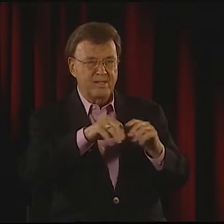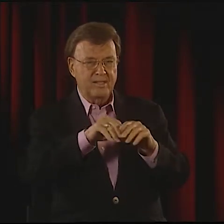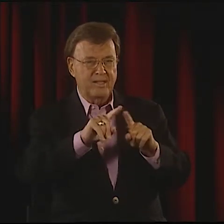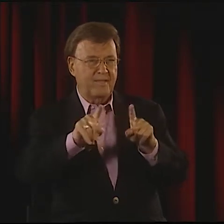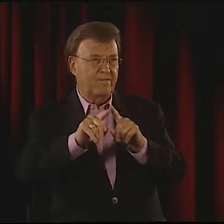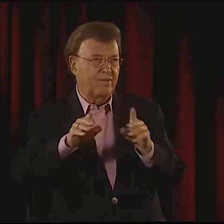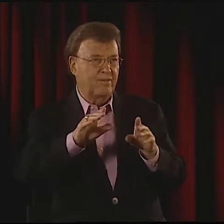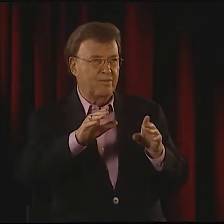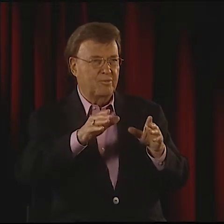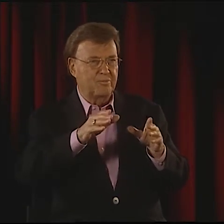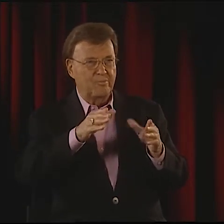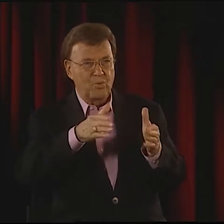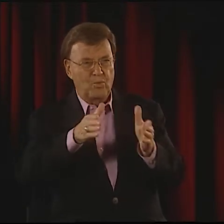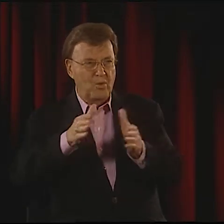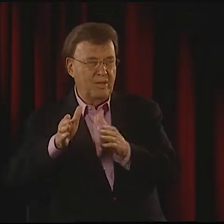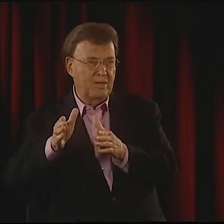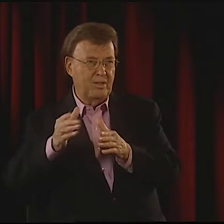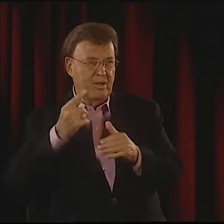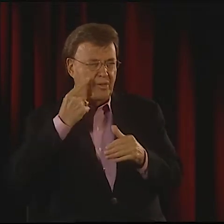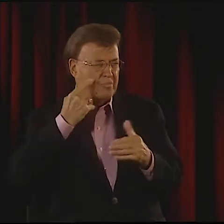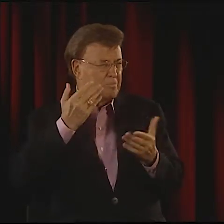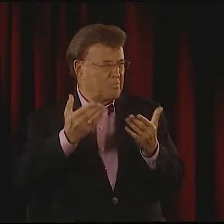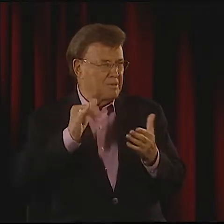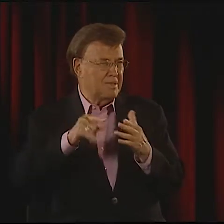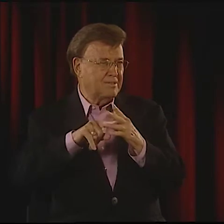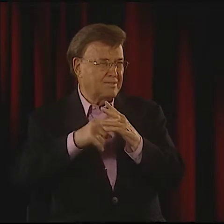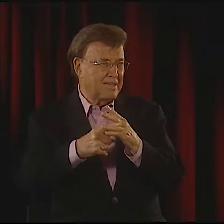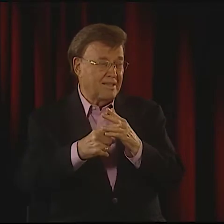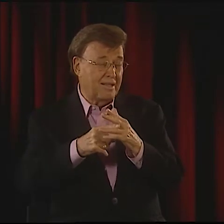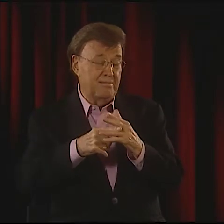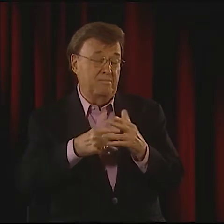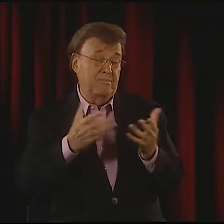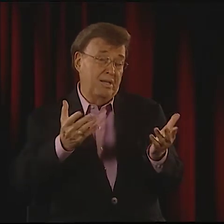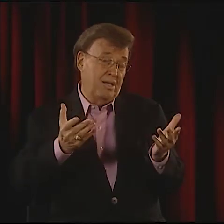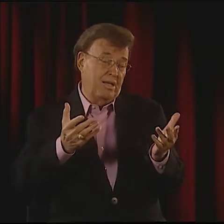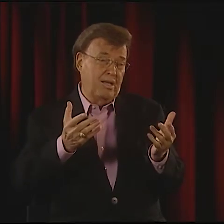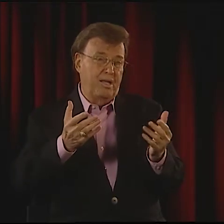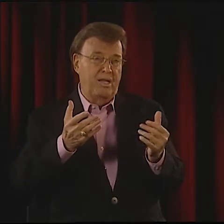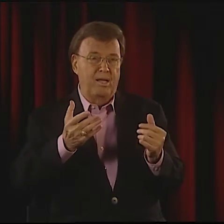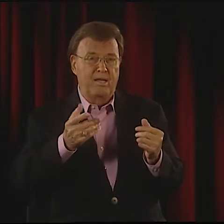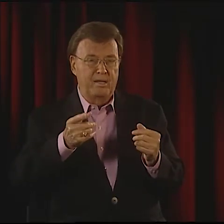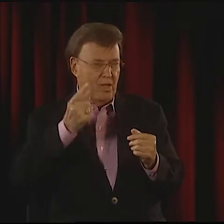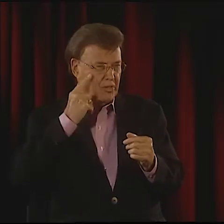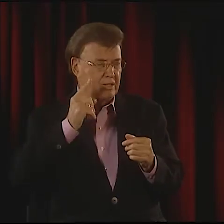WITH THE ASL AFTERWARDS THAT IT'S IMPORTANT. THEY TRIED DIFFERENT TECHNIQUES AND WAYS OF PRESENTING IT,